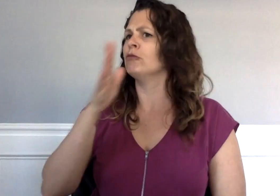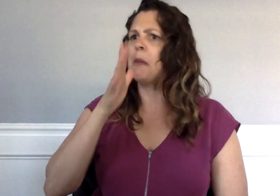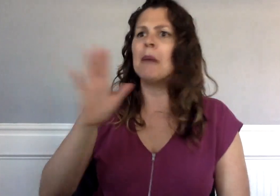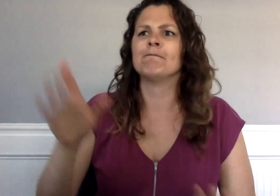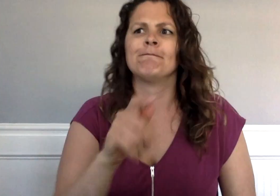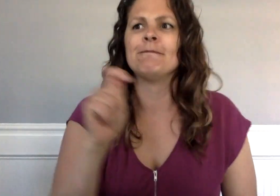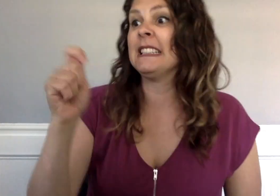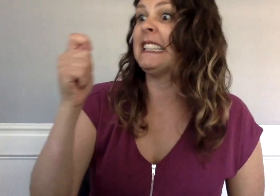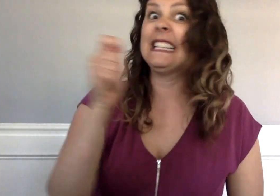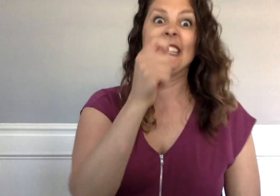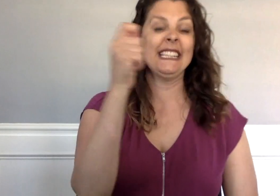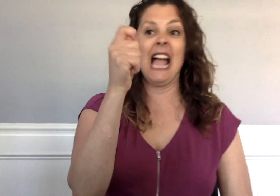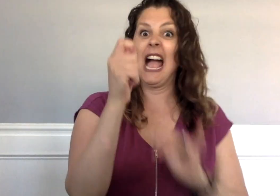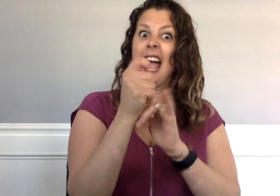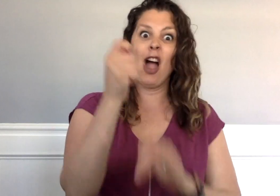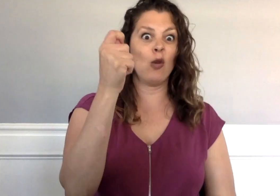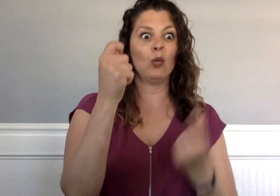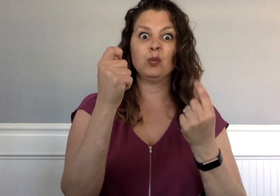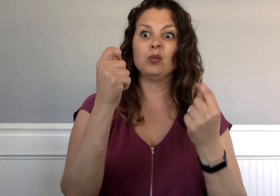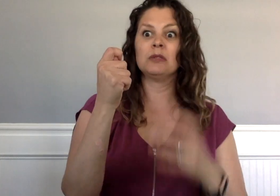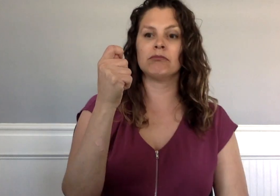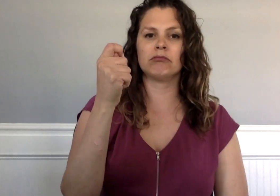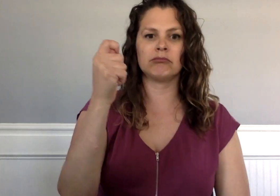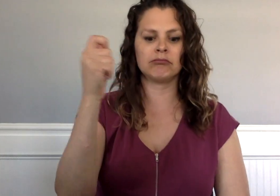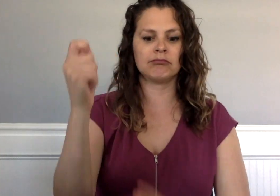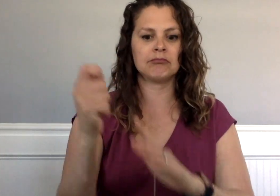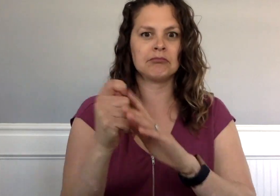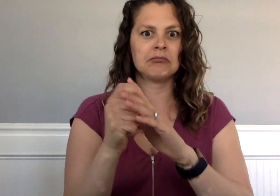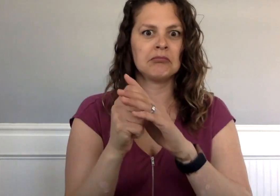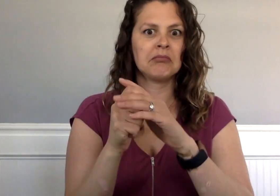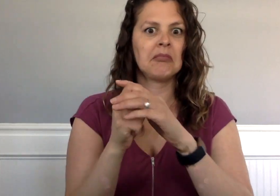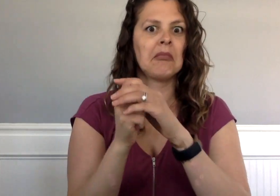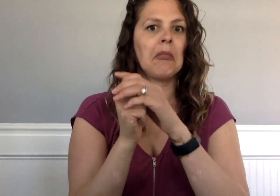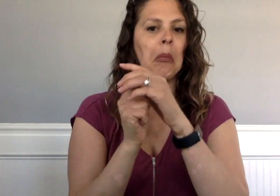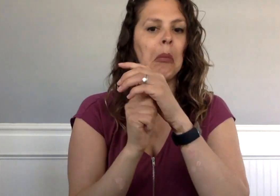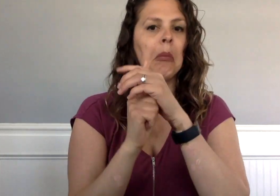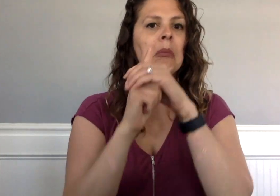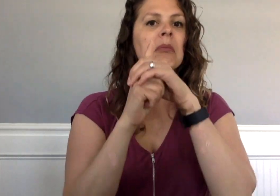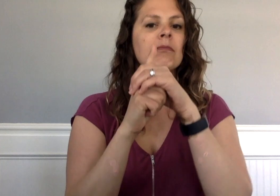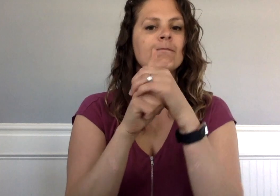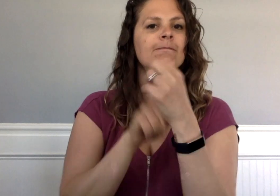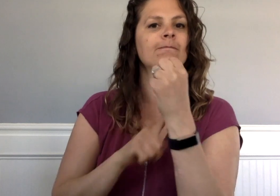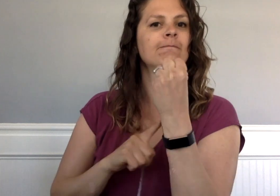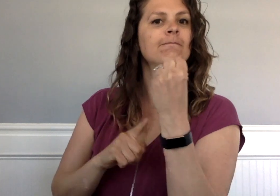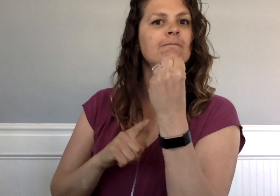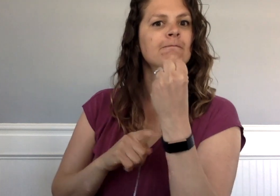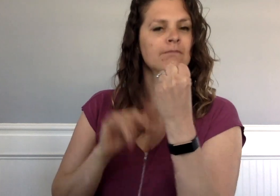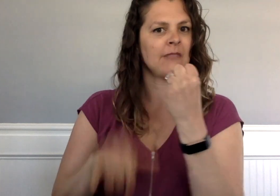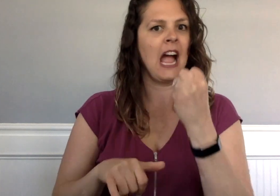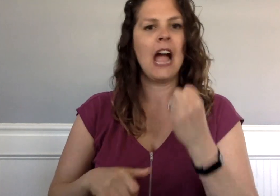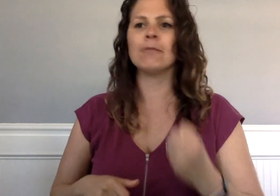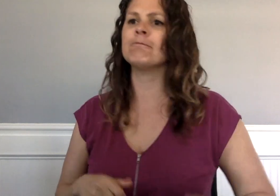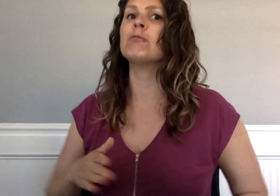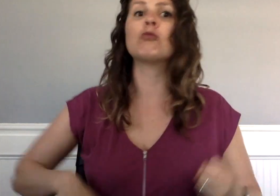“Hold the key like this, Charlie.” Grandma Tickler gripped the front door key between fingers.